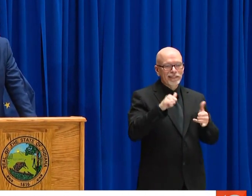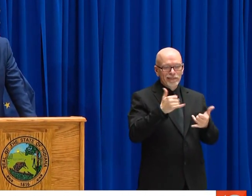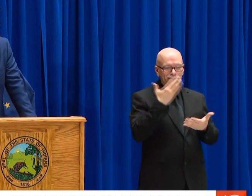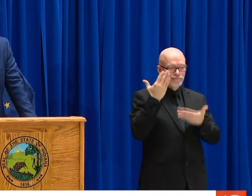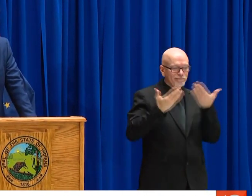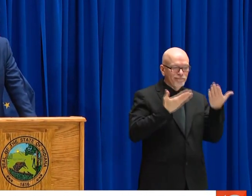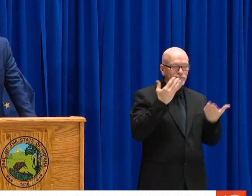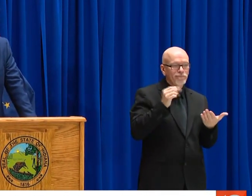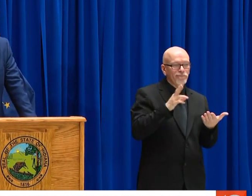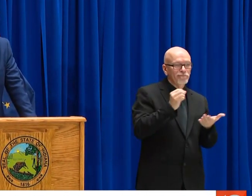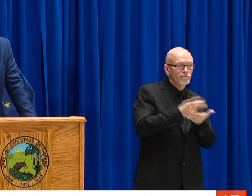I WAS GOING TO SAY WE'RE